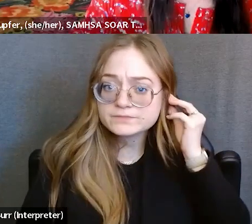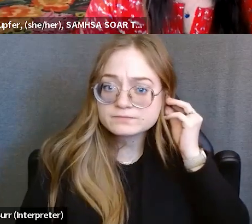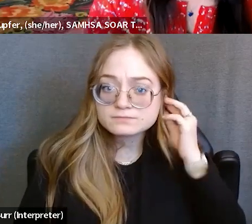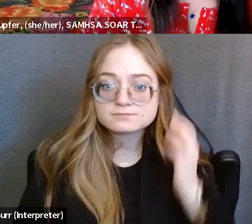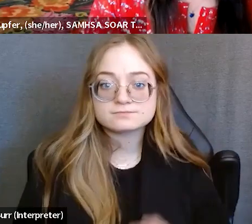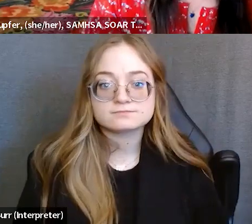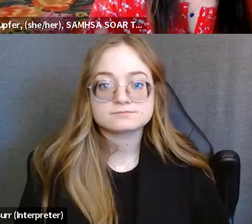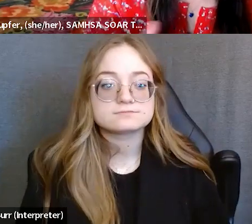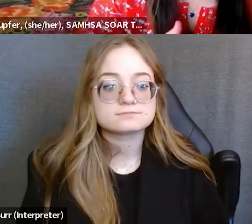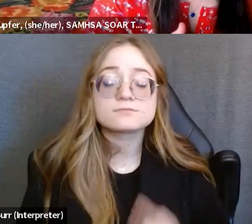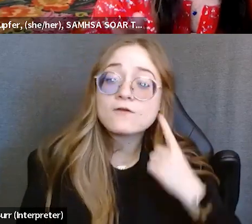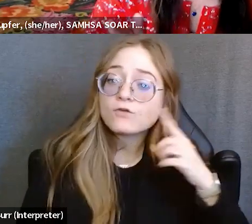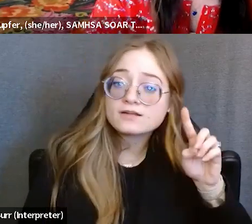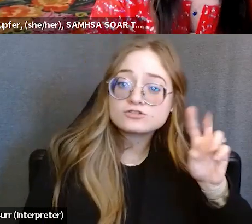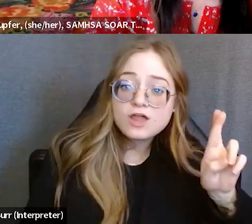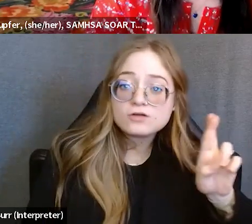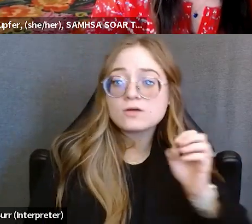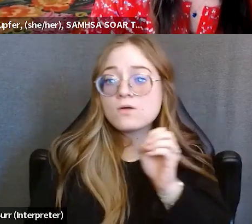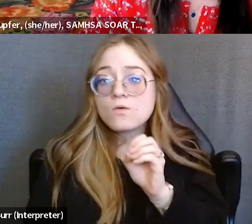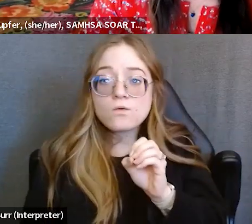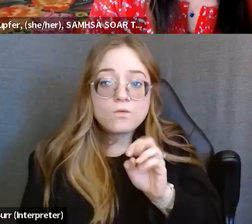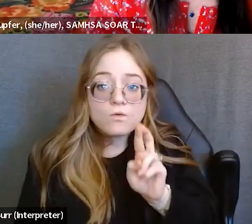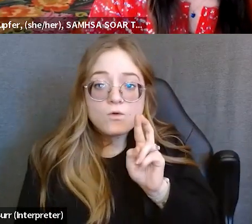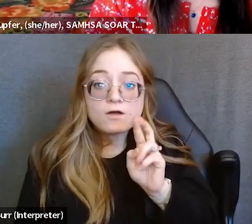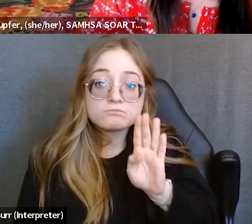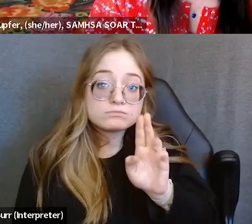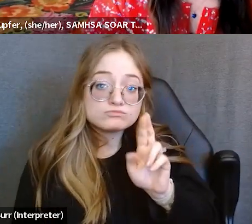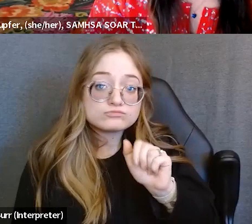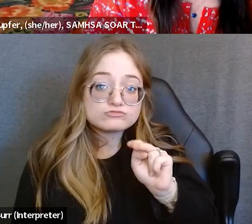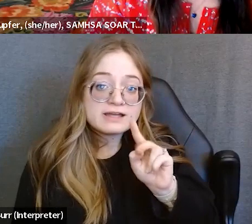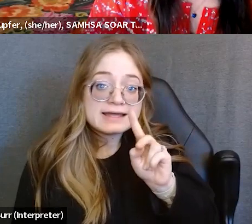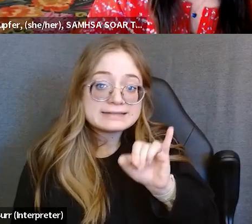And this could be for Dr. Krishna or also, you know, Brandy, if you've had any experience with, you know,